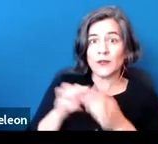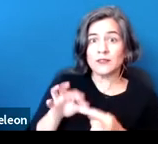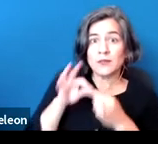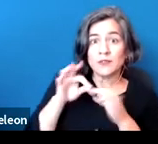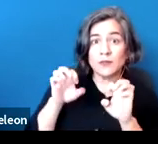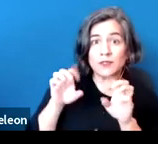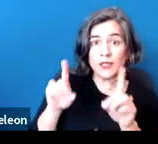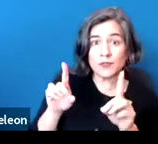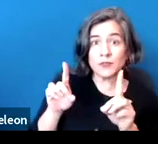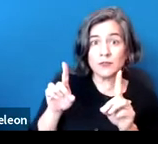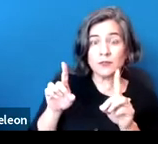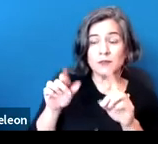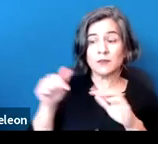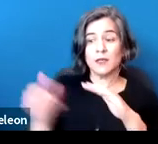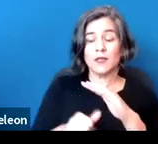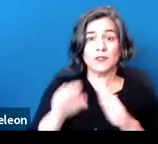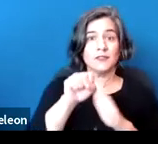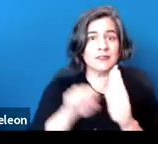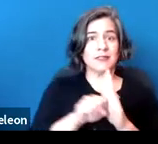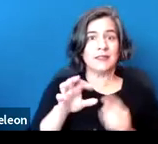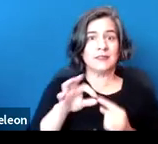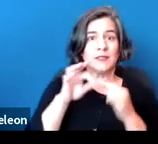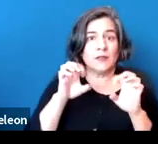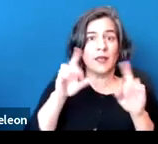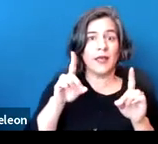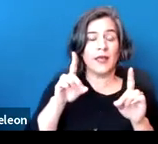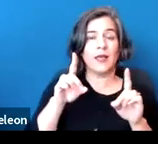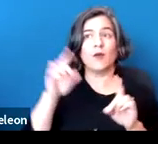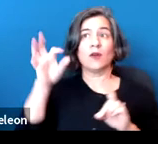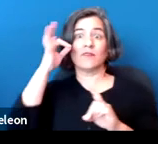under the state special education laws or the federal education laws,